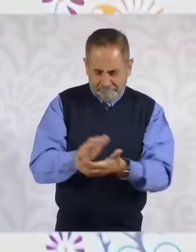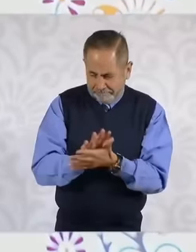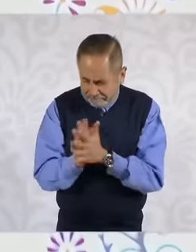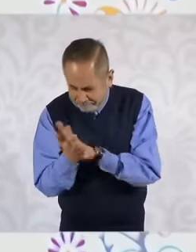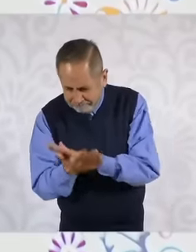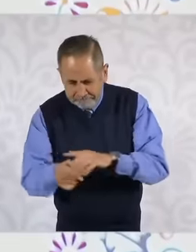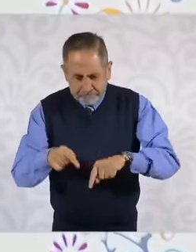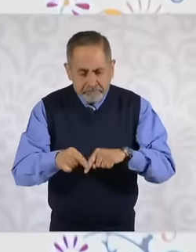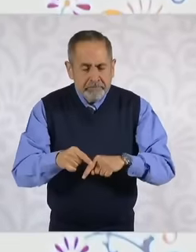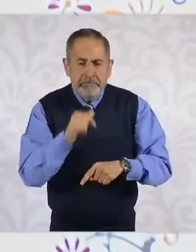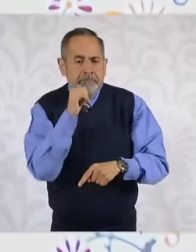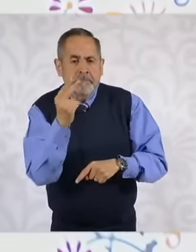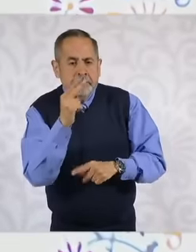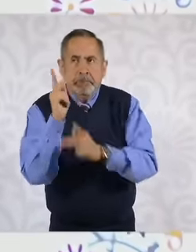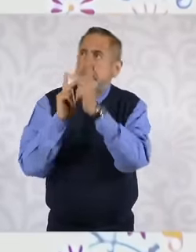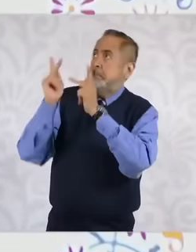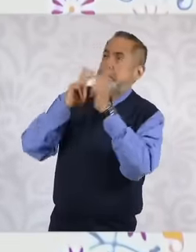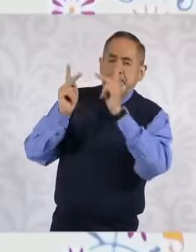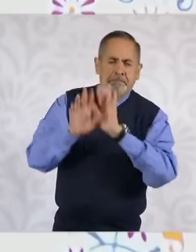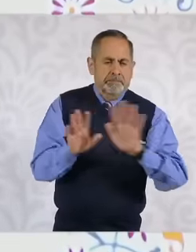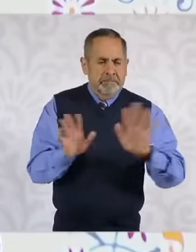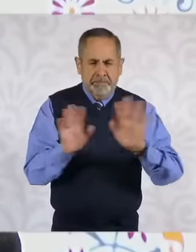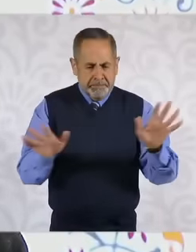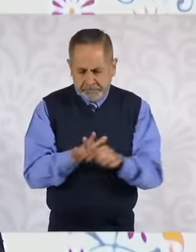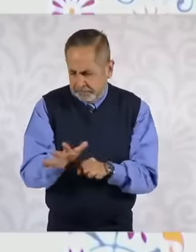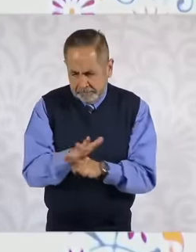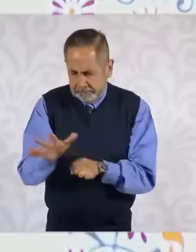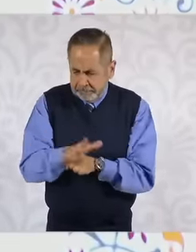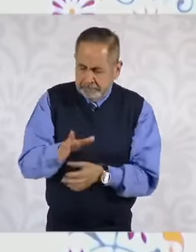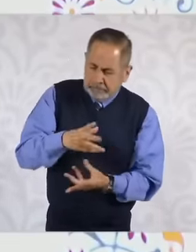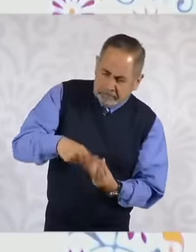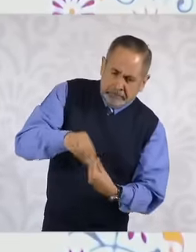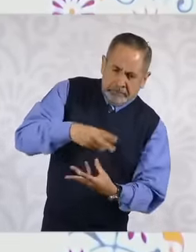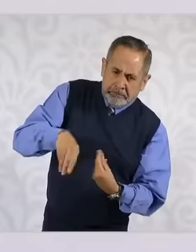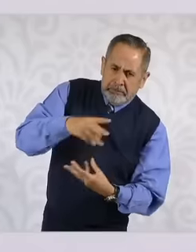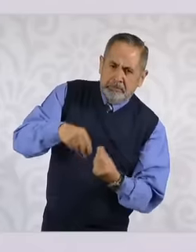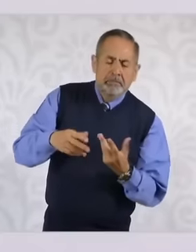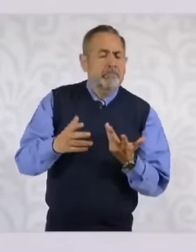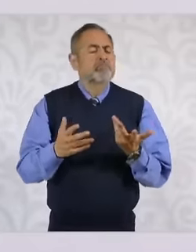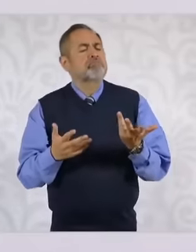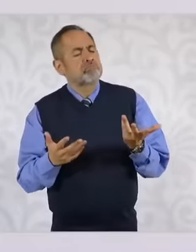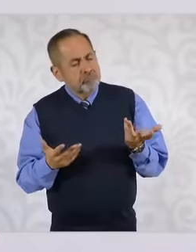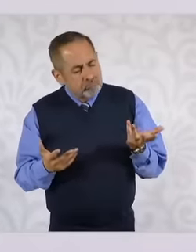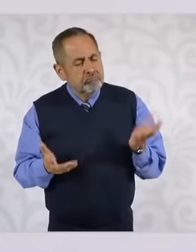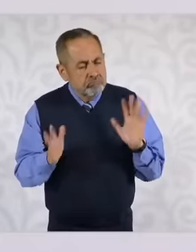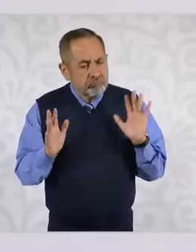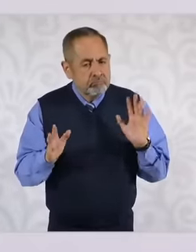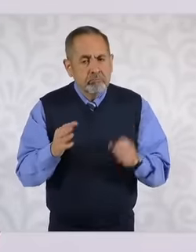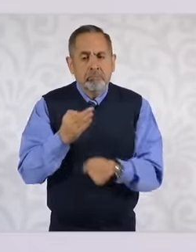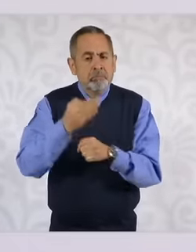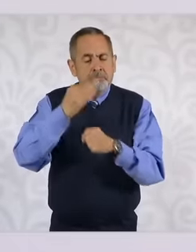Pemex's finances. So Now we are working on a program not only related